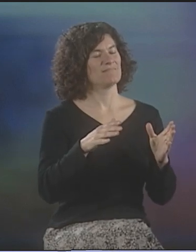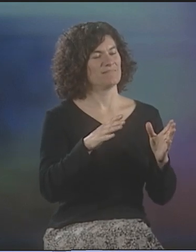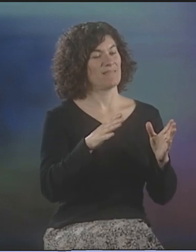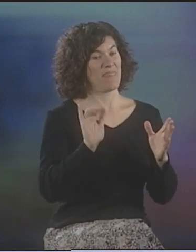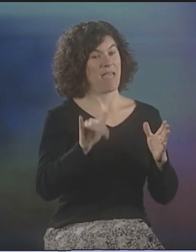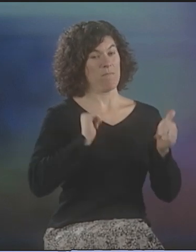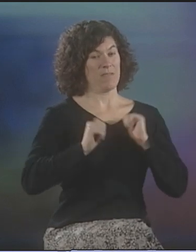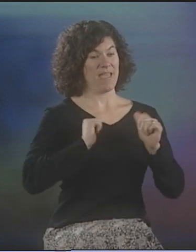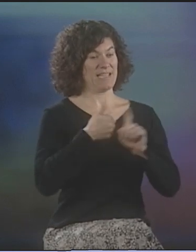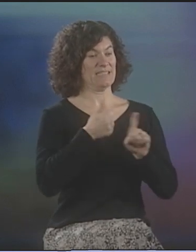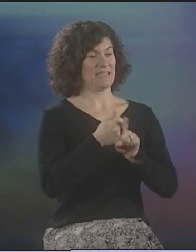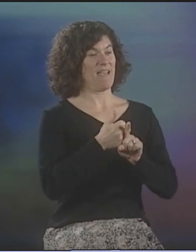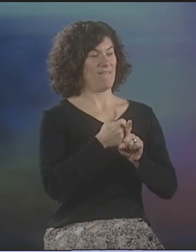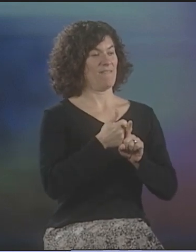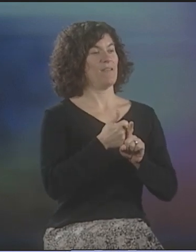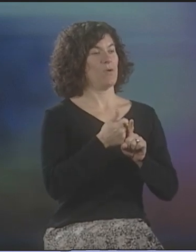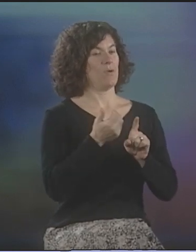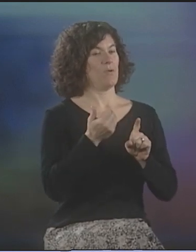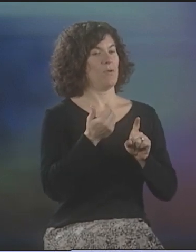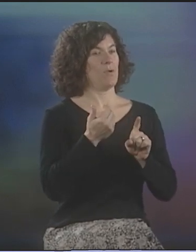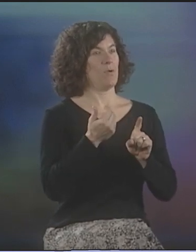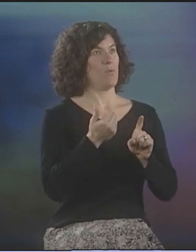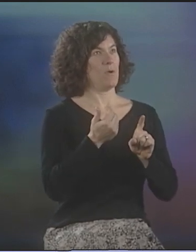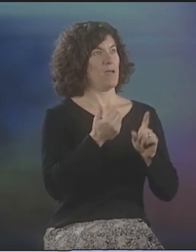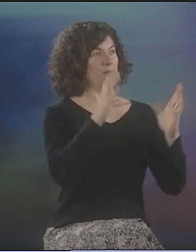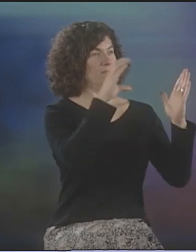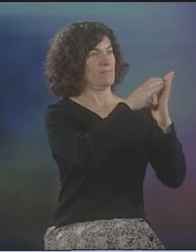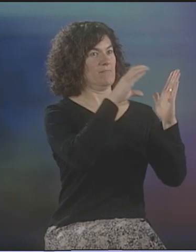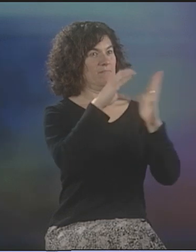AND THAT PLAY HAD SEVERAL POEMS